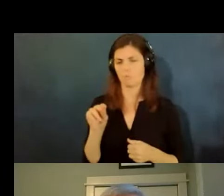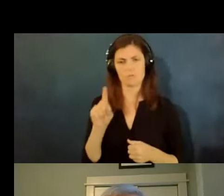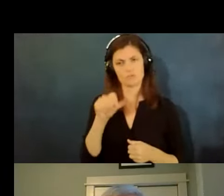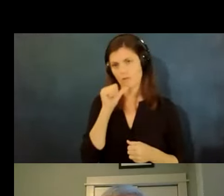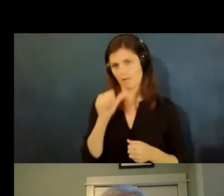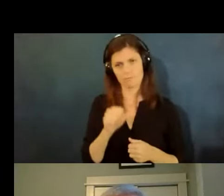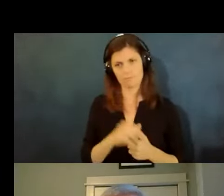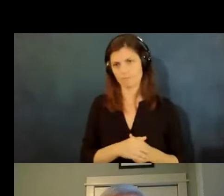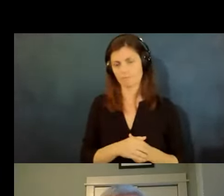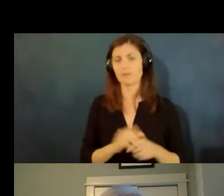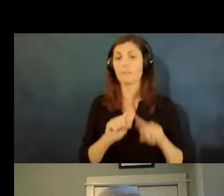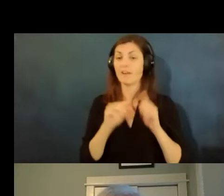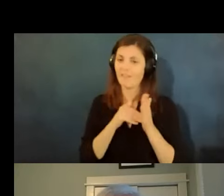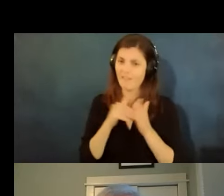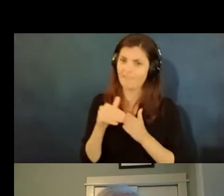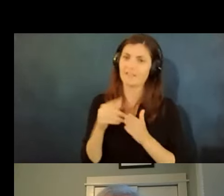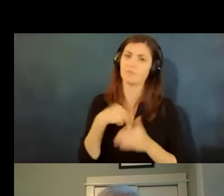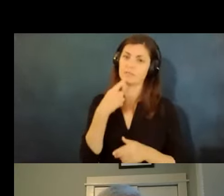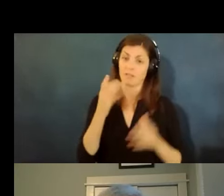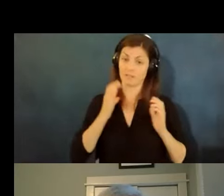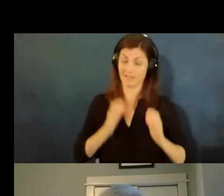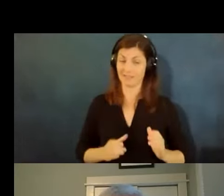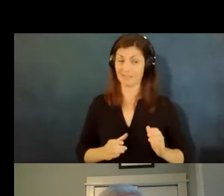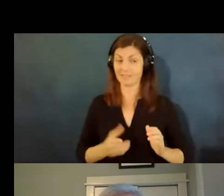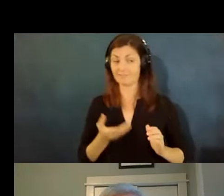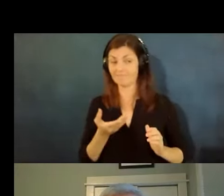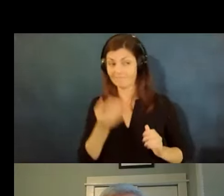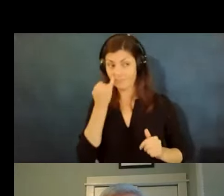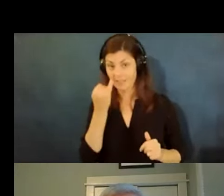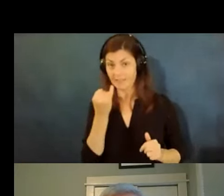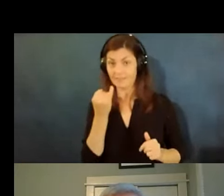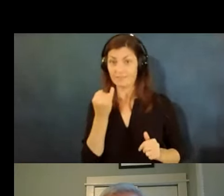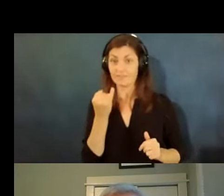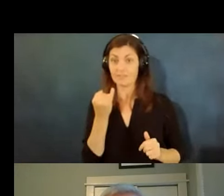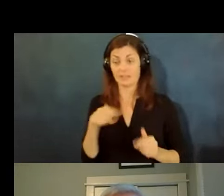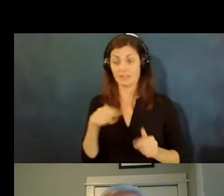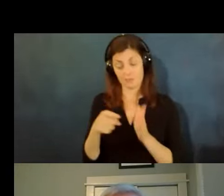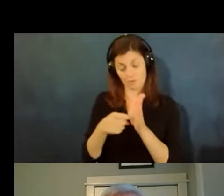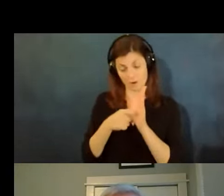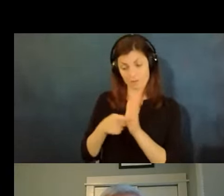but often we will tell our clients you know if if that's what they're requiring for you